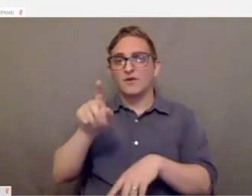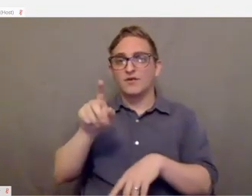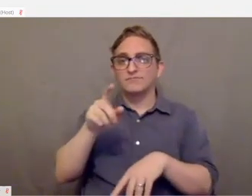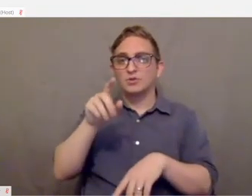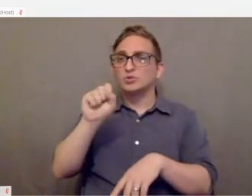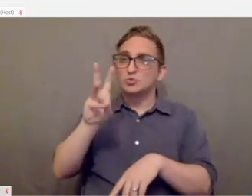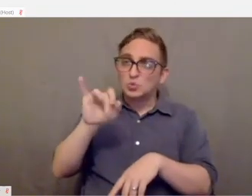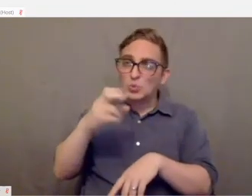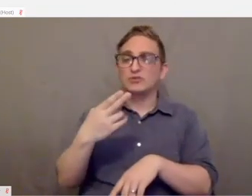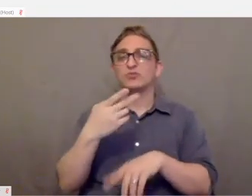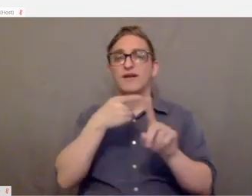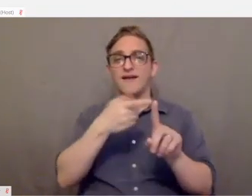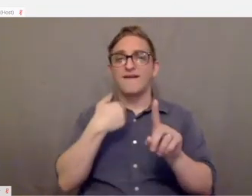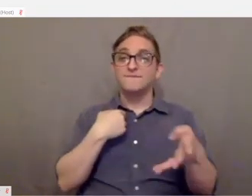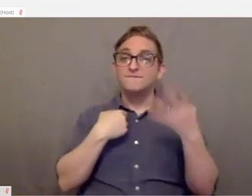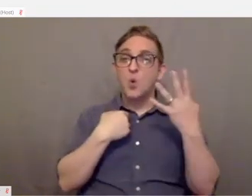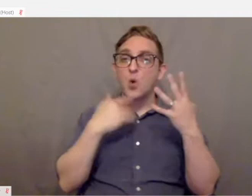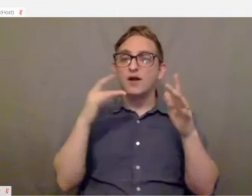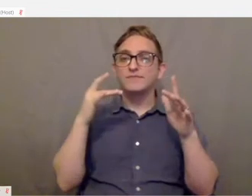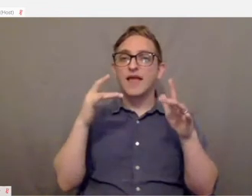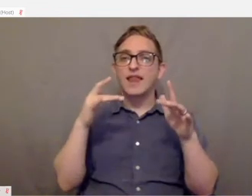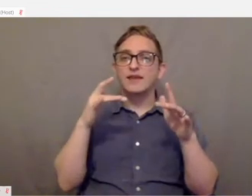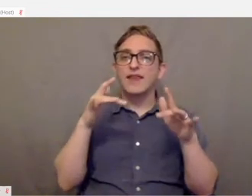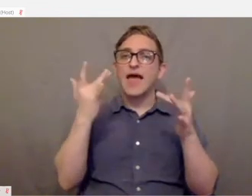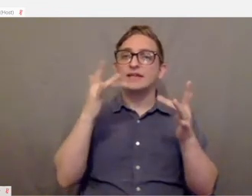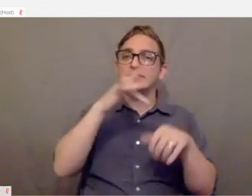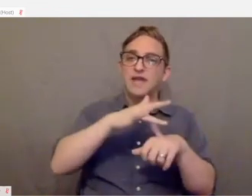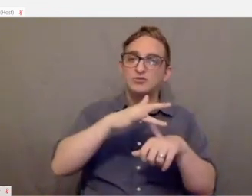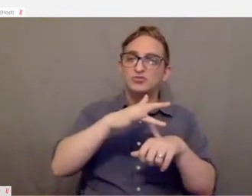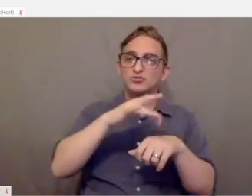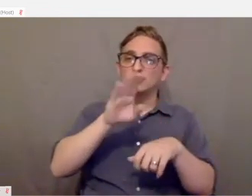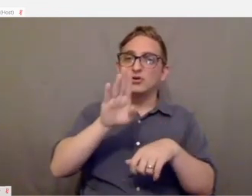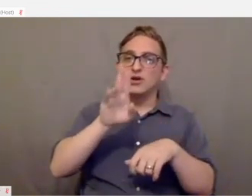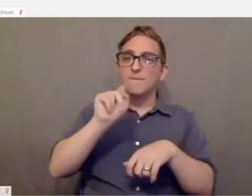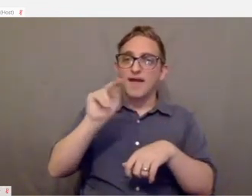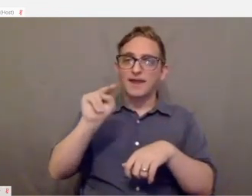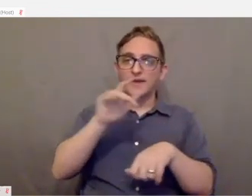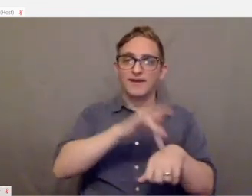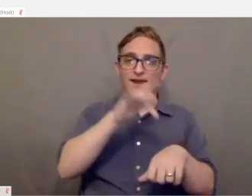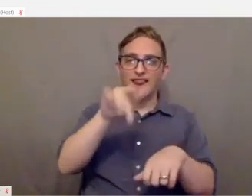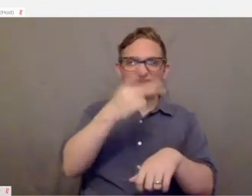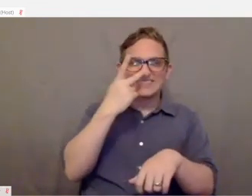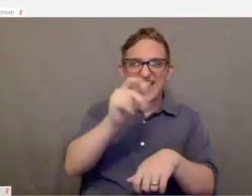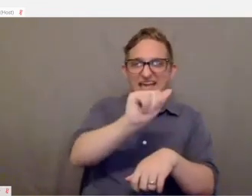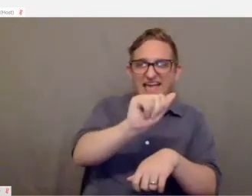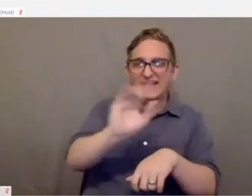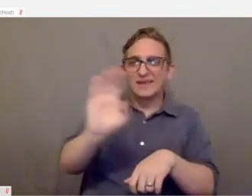It comes with four light‑touch buttons, the A and B buttons you see here.